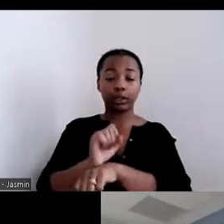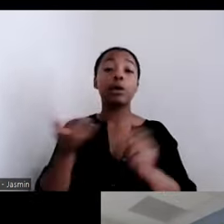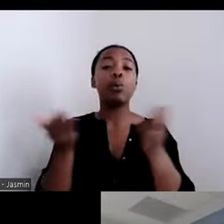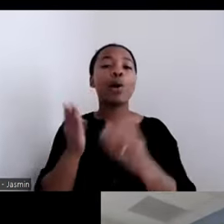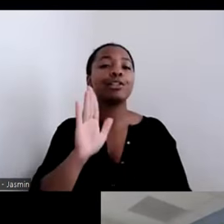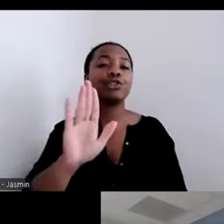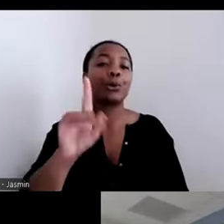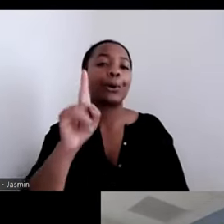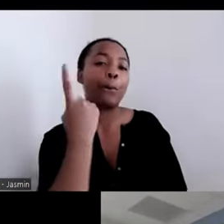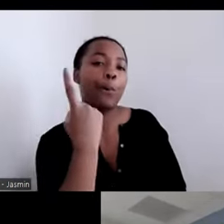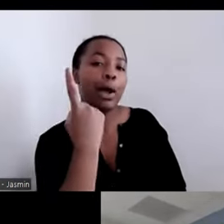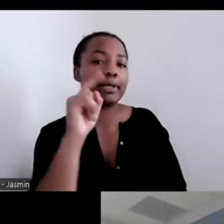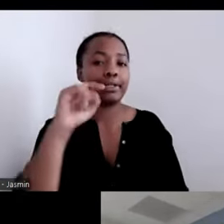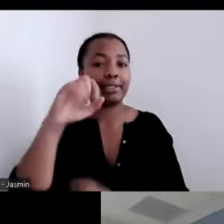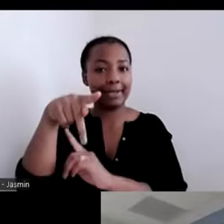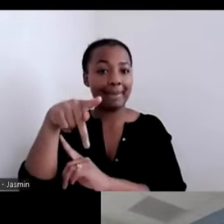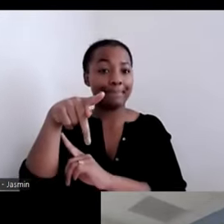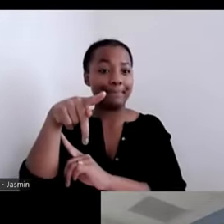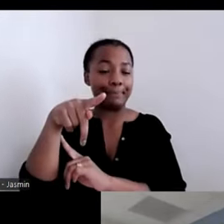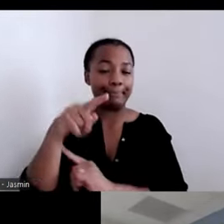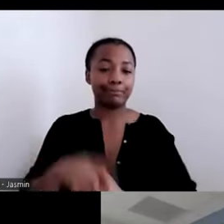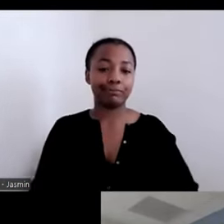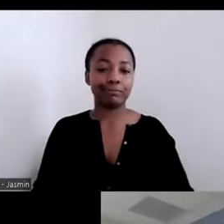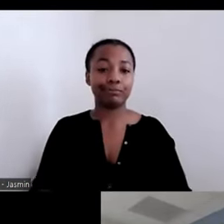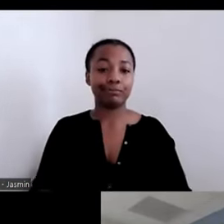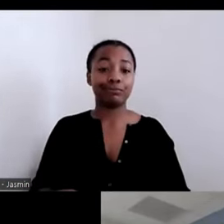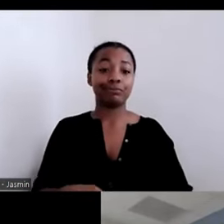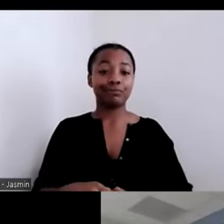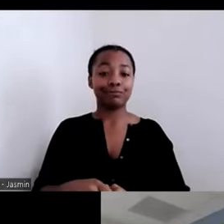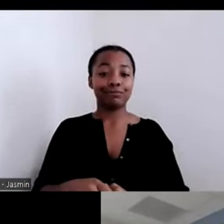be? Then I will just turn to whoever wants to answer first.